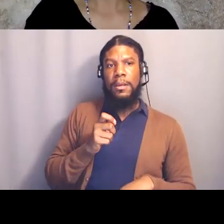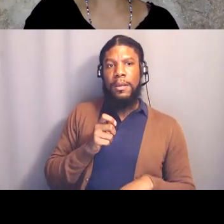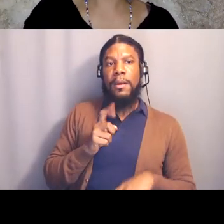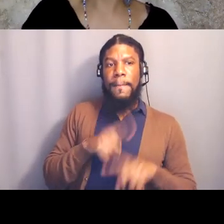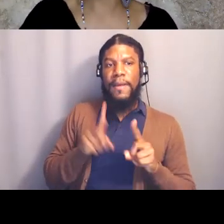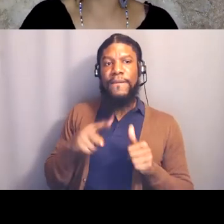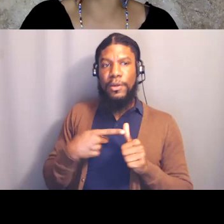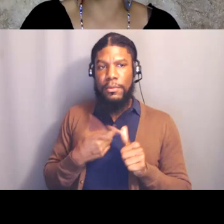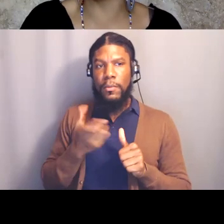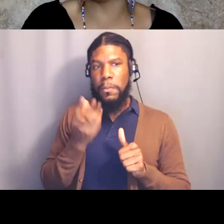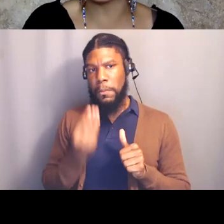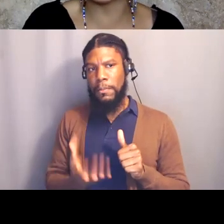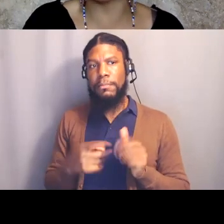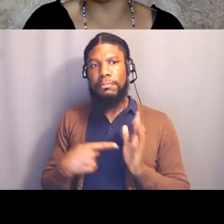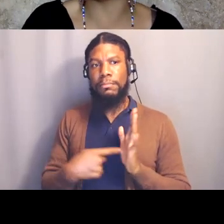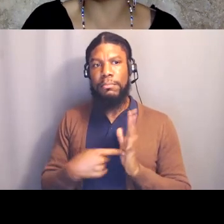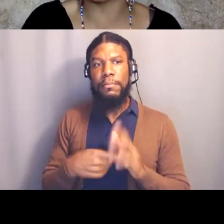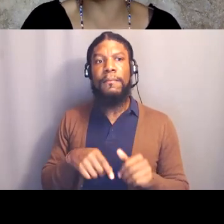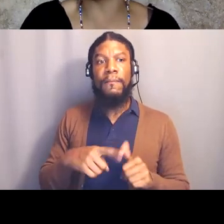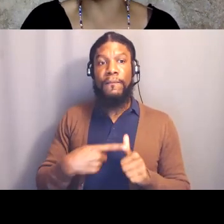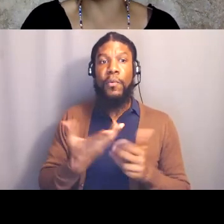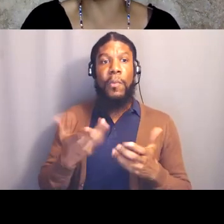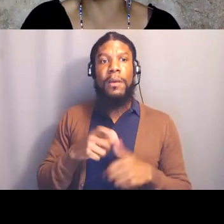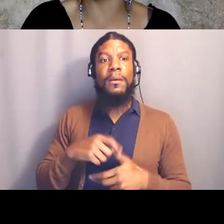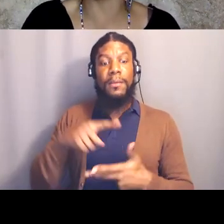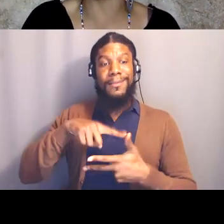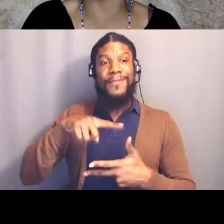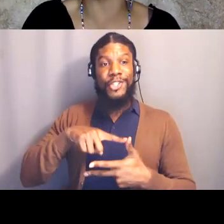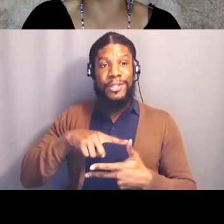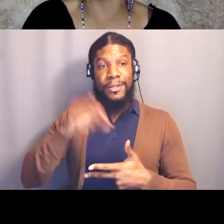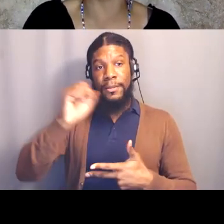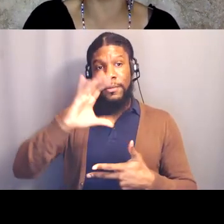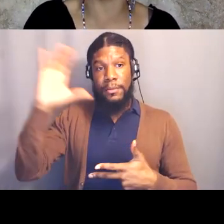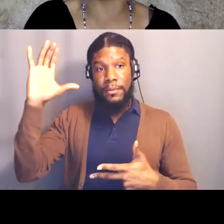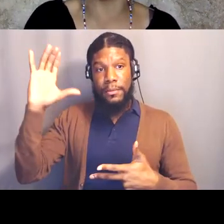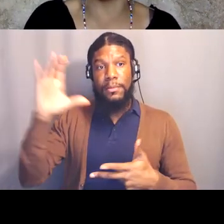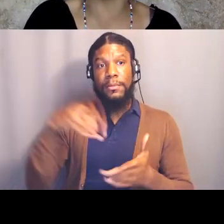"An inclusive and affirmative statement "that defines the community "that we are working to build," right?